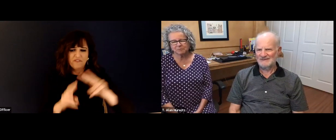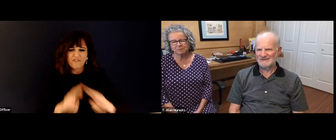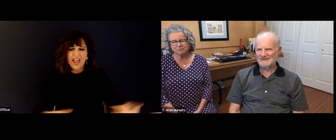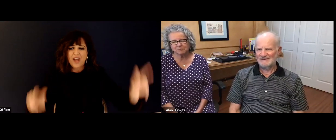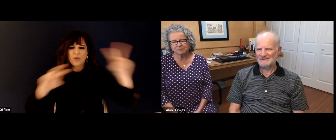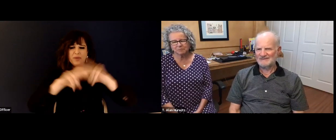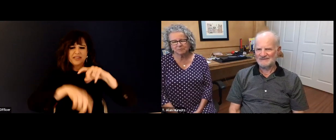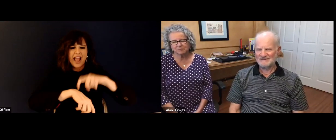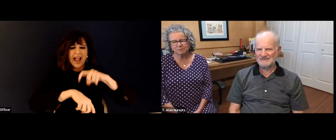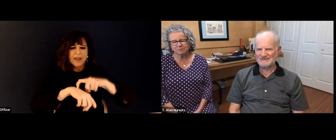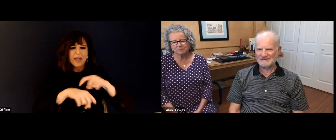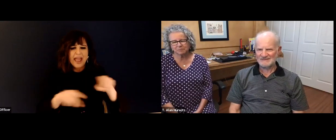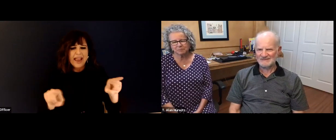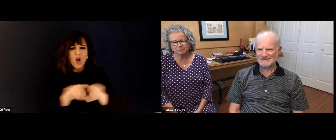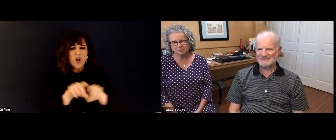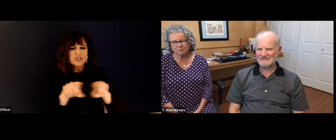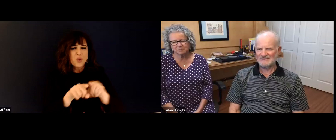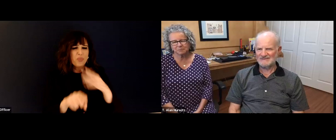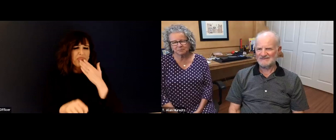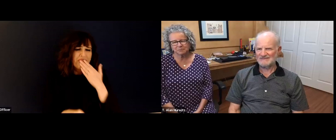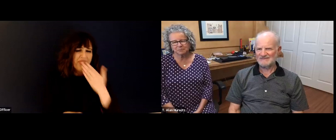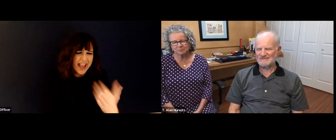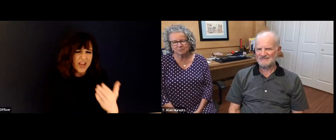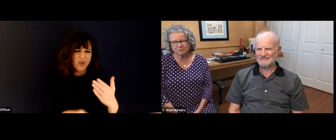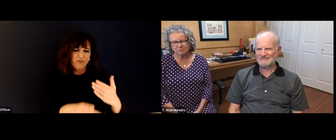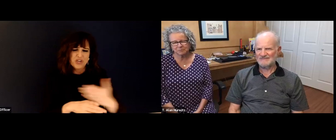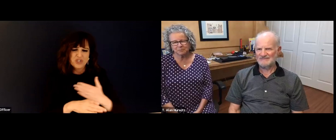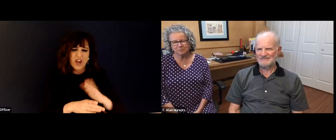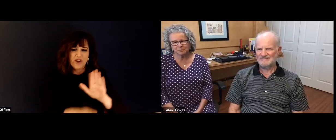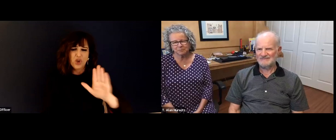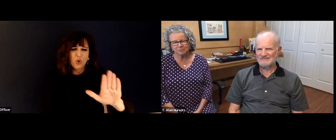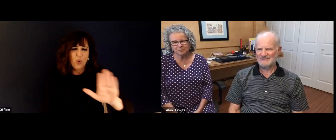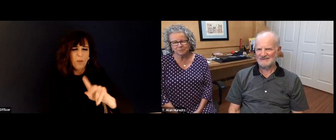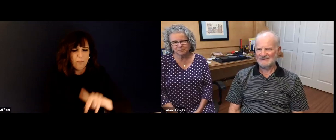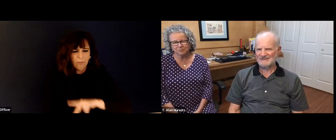time. But I do want to take the opportunity to say thank you to